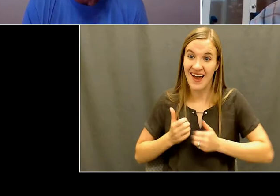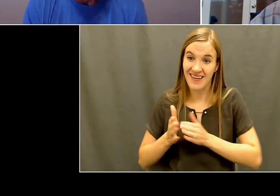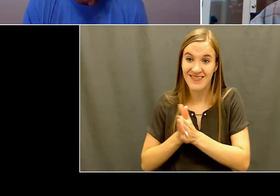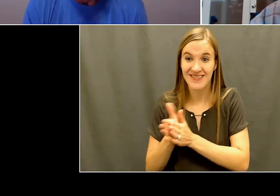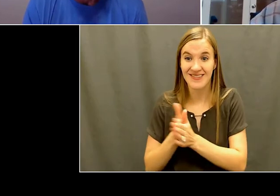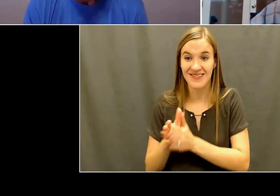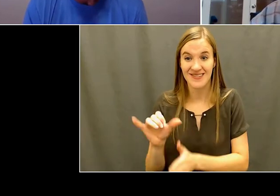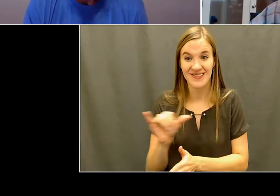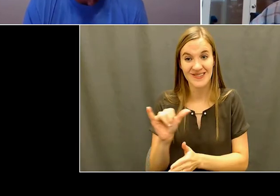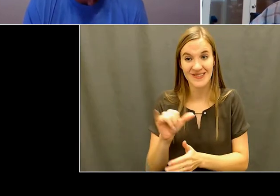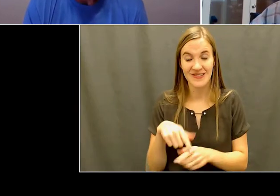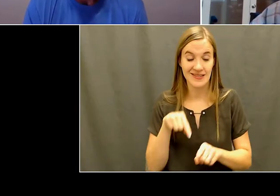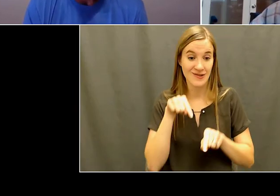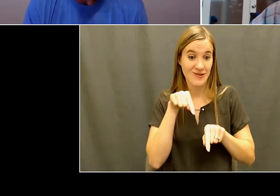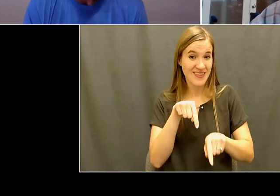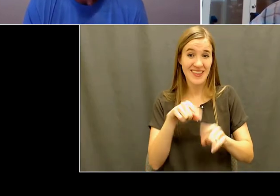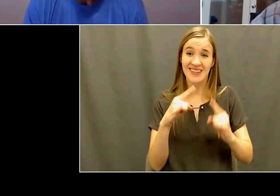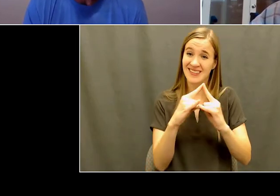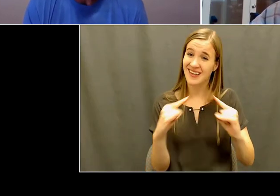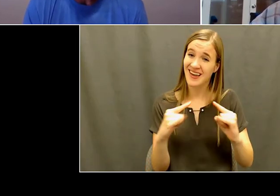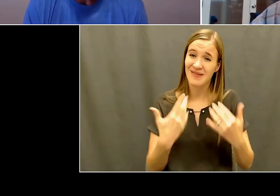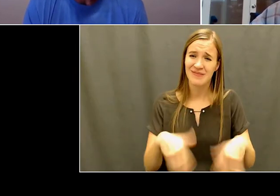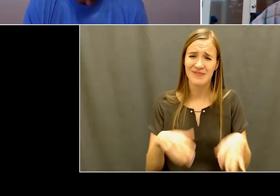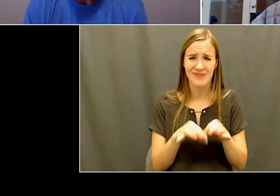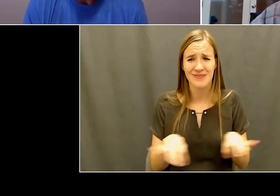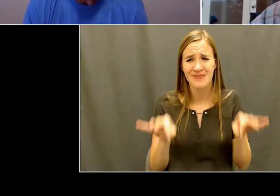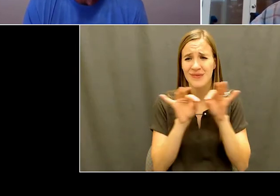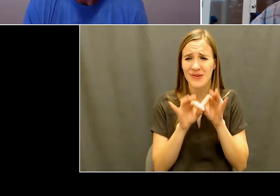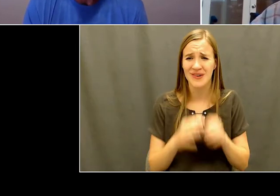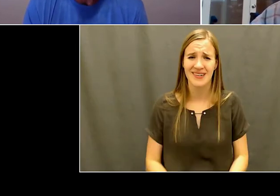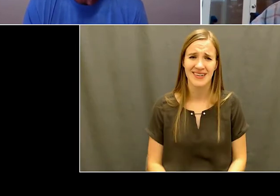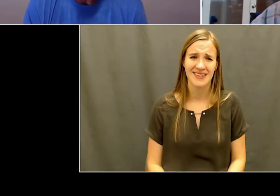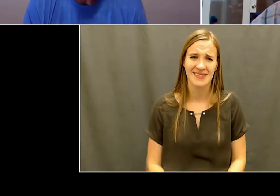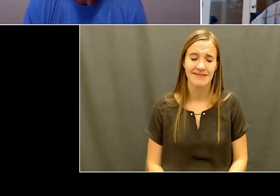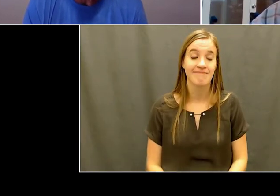we used to have like a little basketball tournament and then